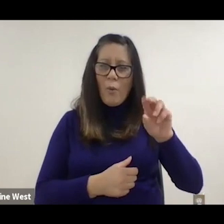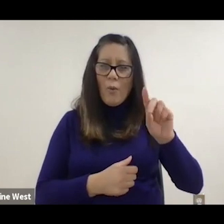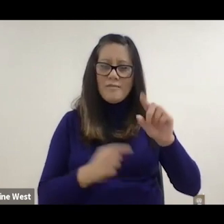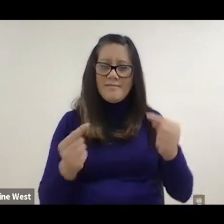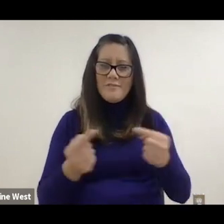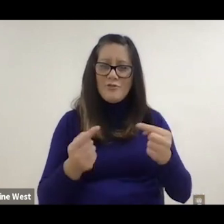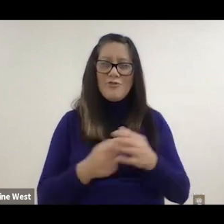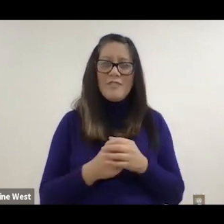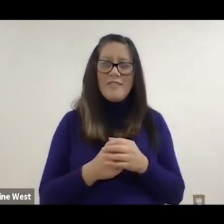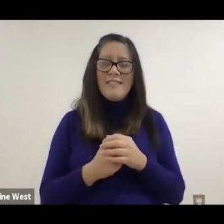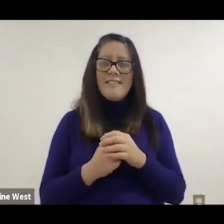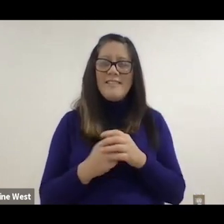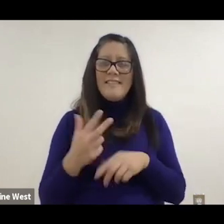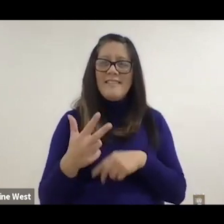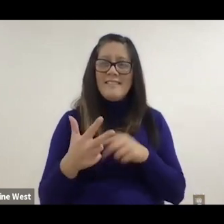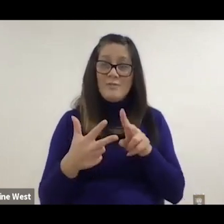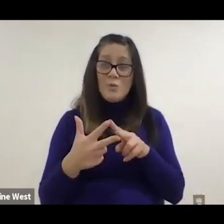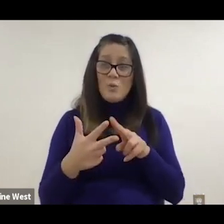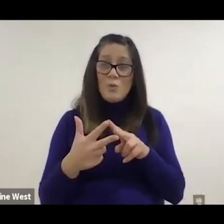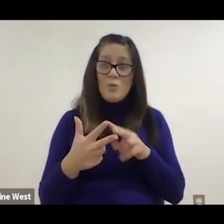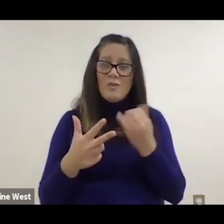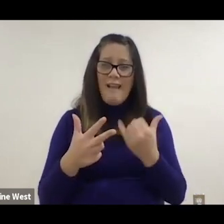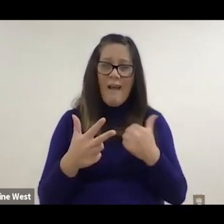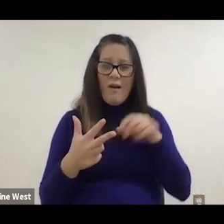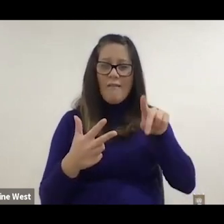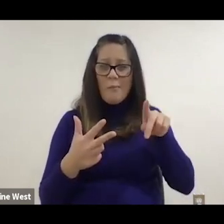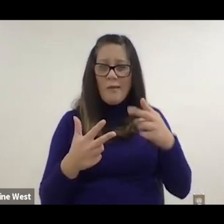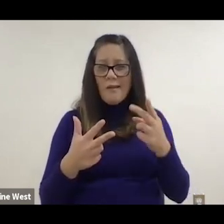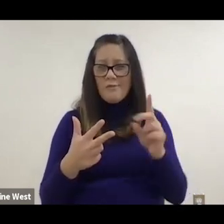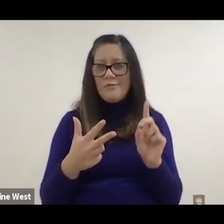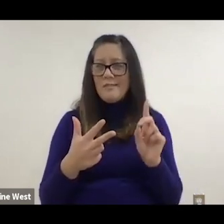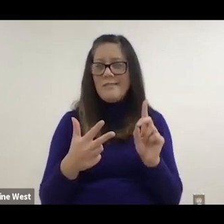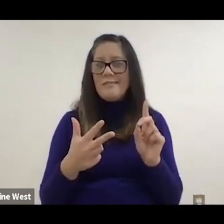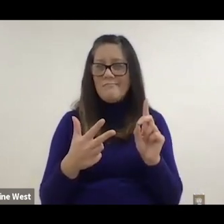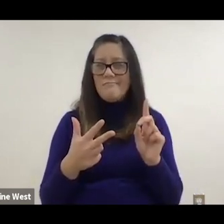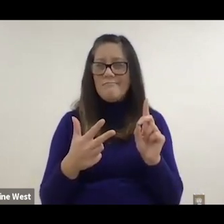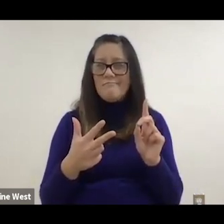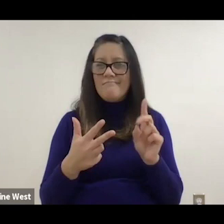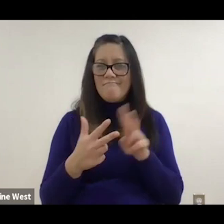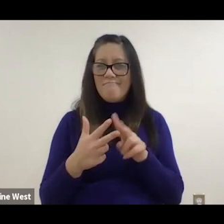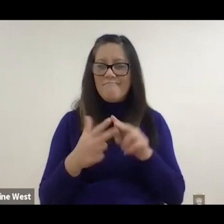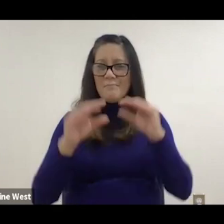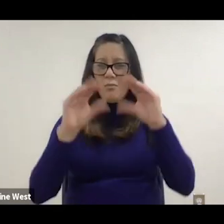ChangBai and Tennen are both now have their PHD's or our professors.